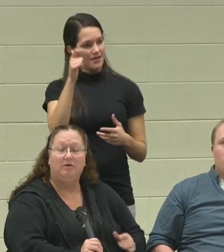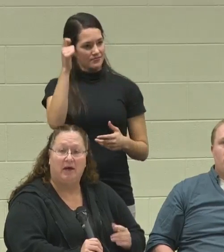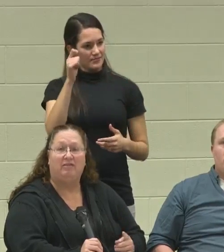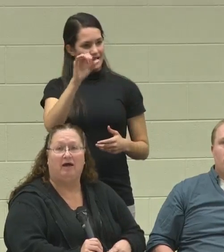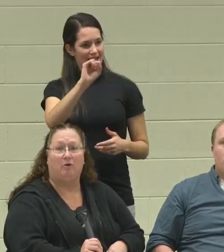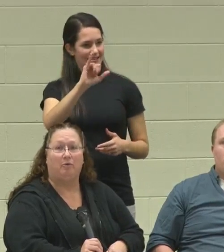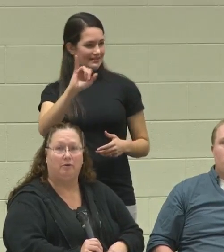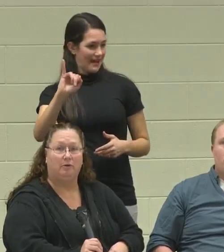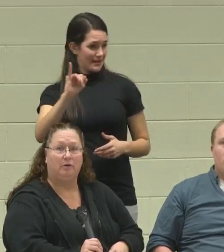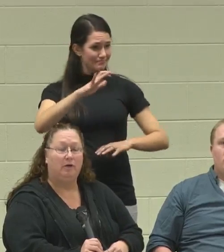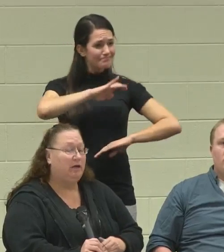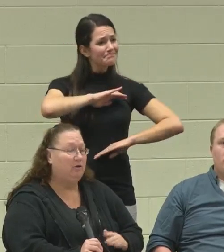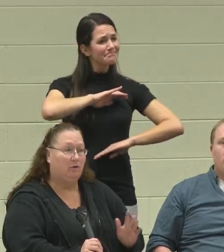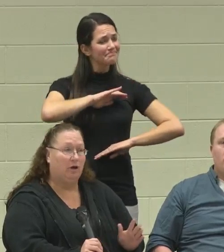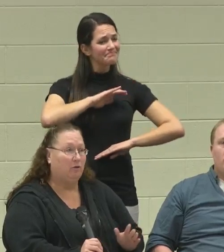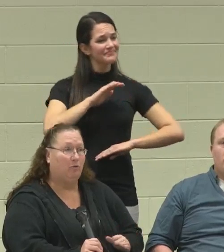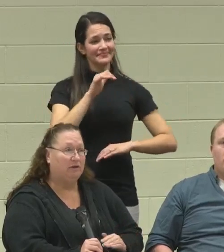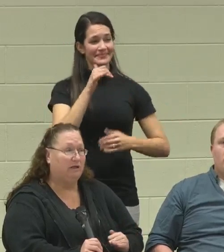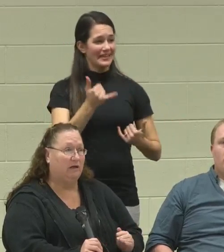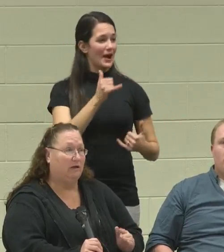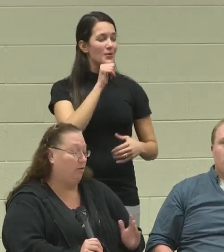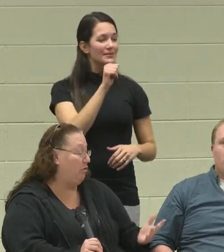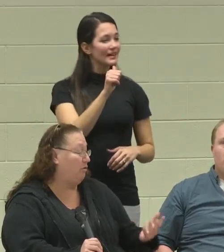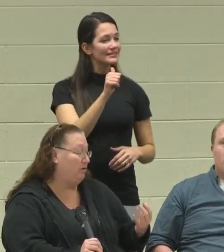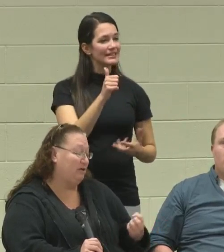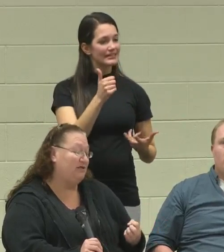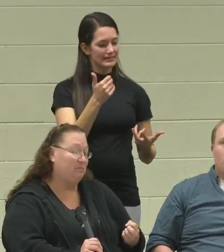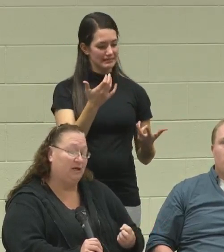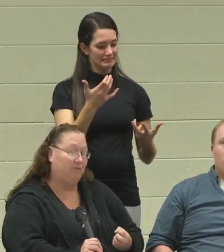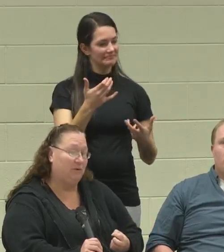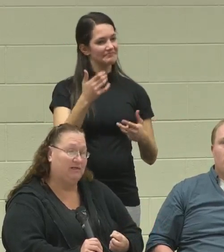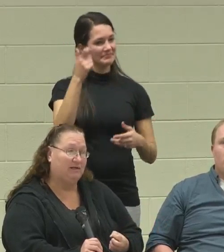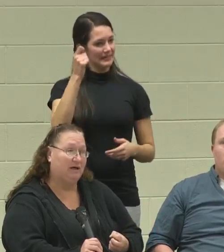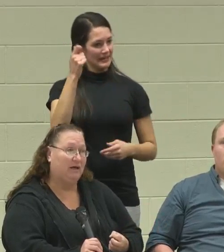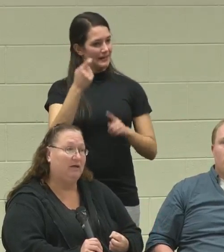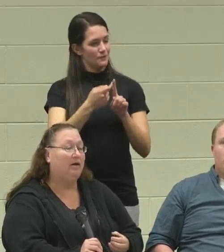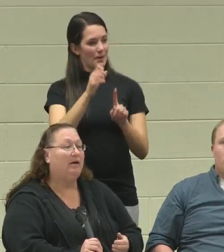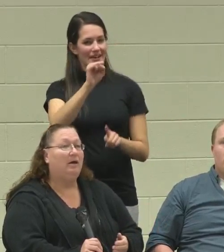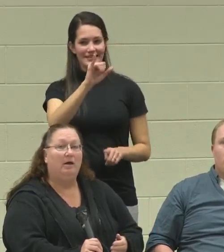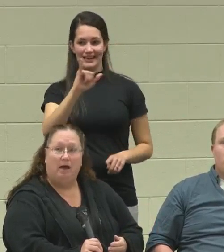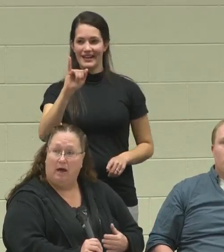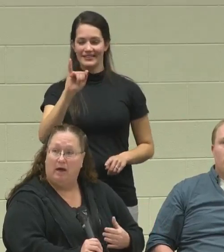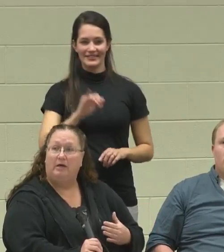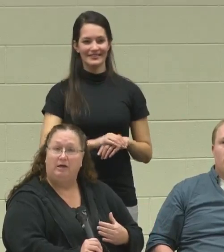He met that goal. He no longer works... or gets money from SSI, [Clapping]